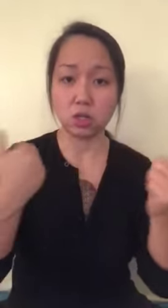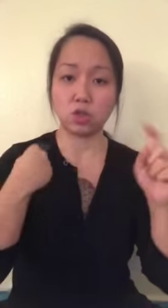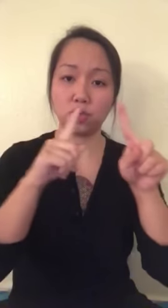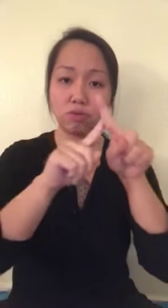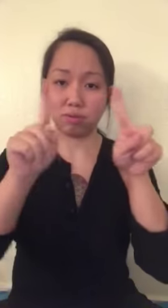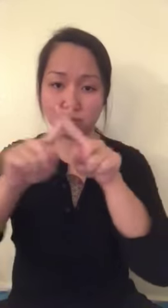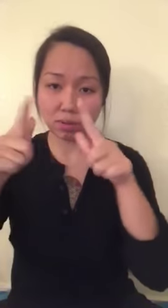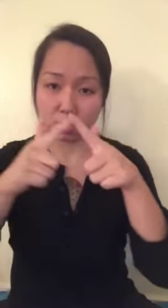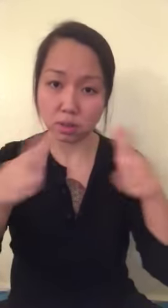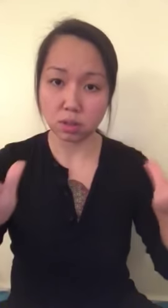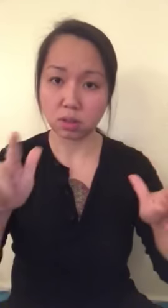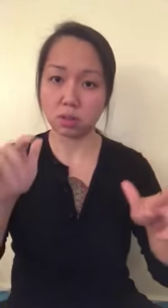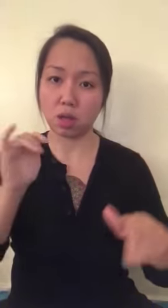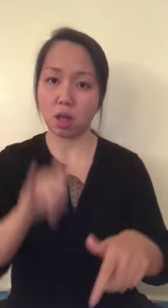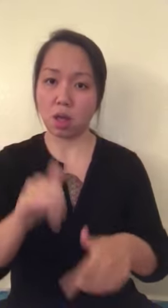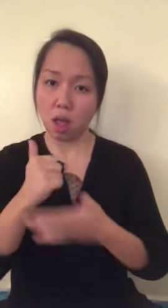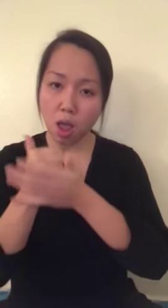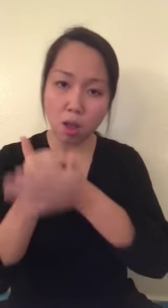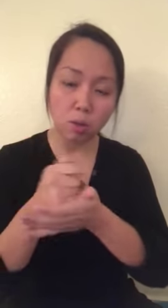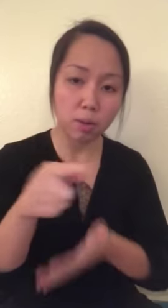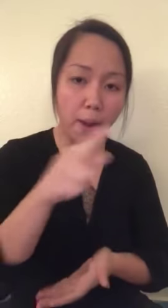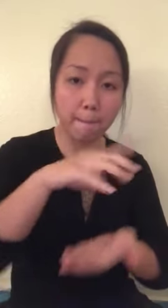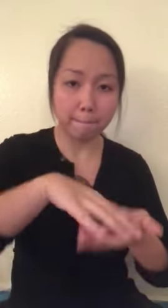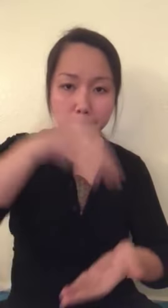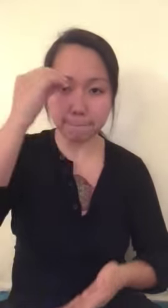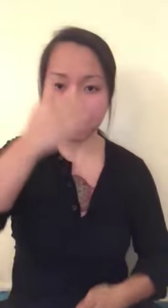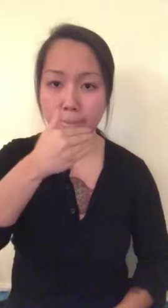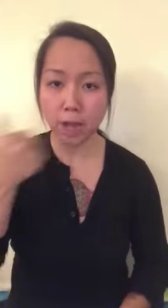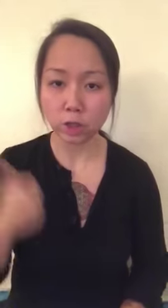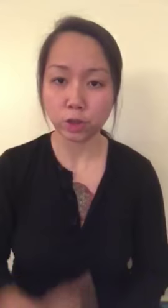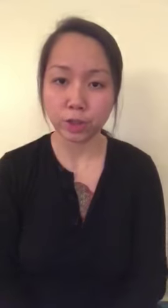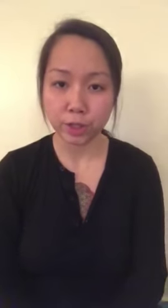Everyone has different languages that help them learn better.